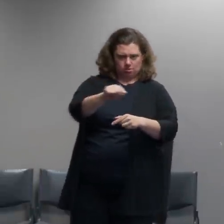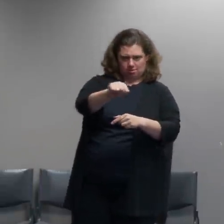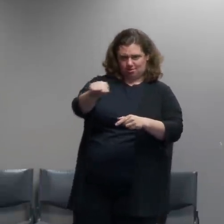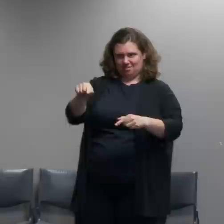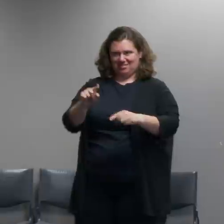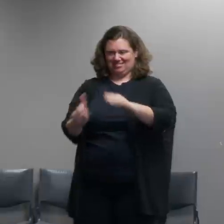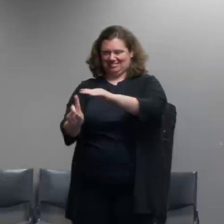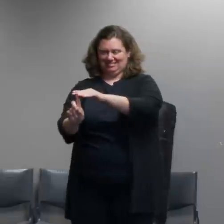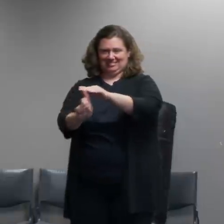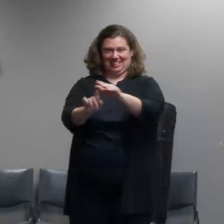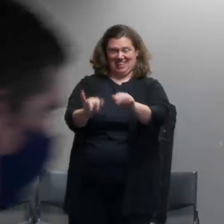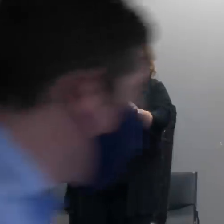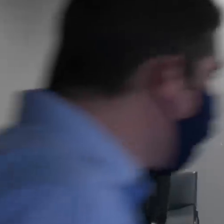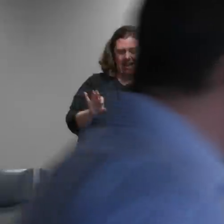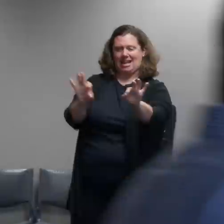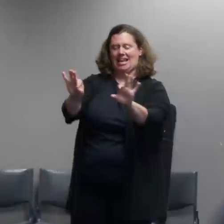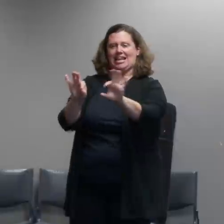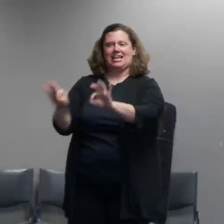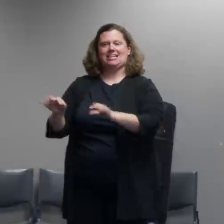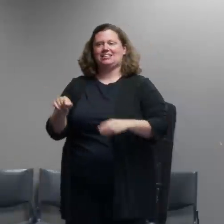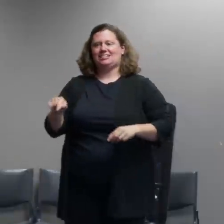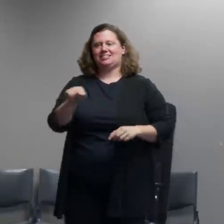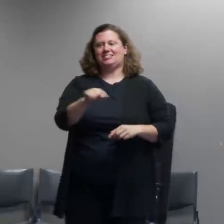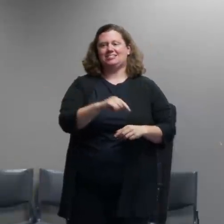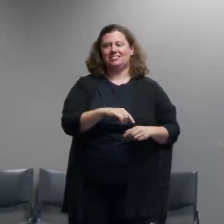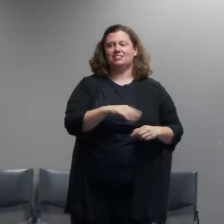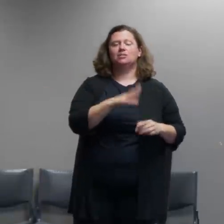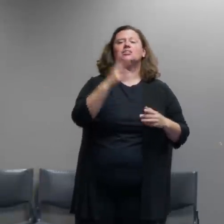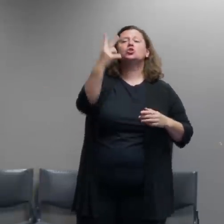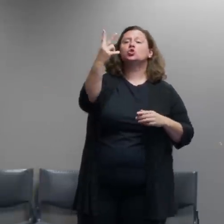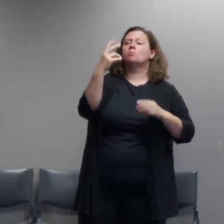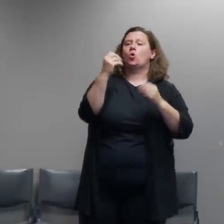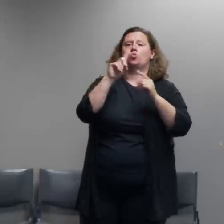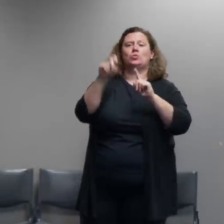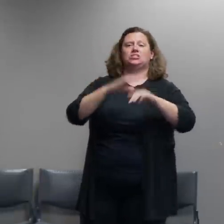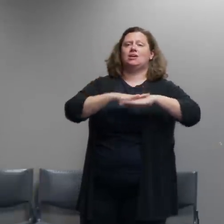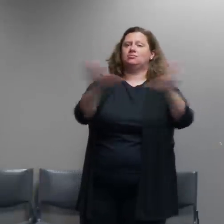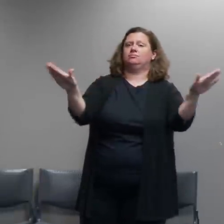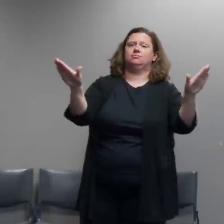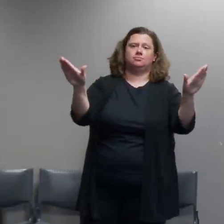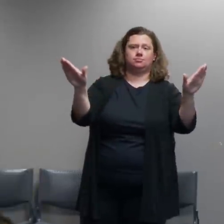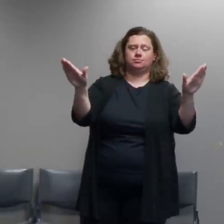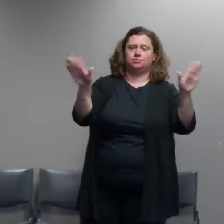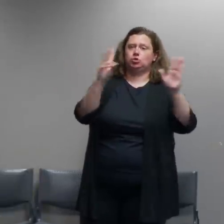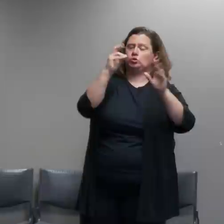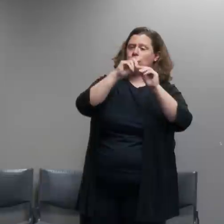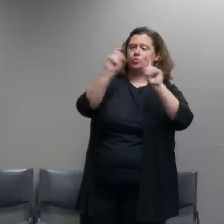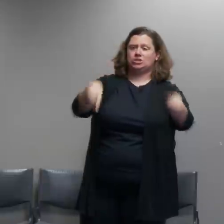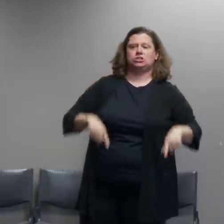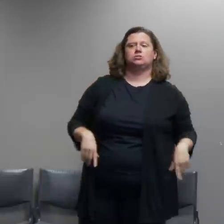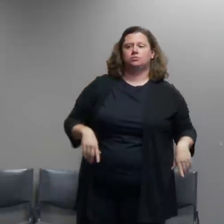thank you we've got time for like two more questions and then we'll have to wrap it up uh jonathan levinson with opb again i